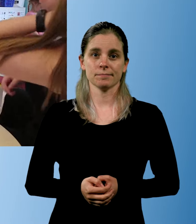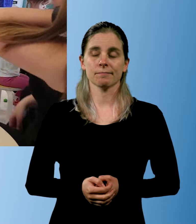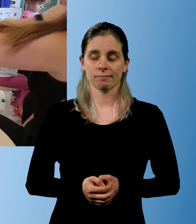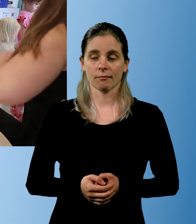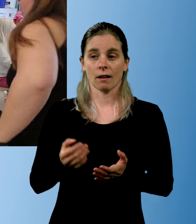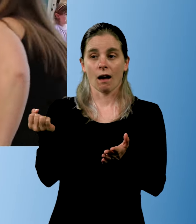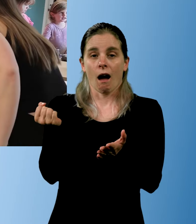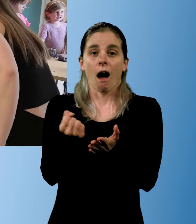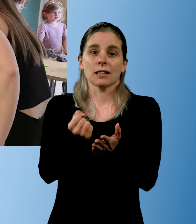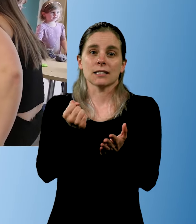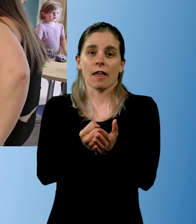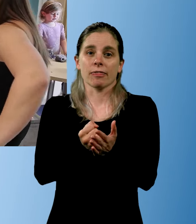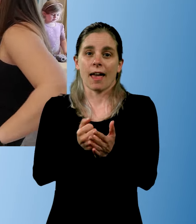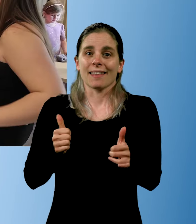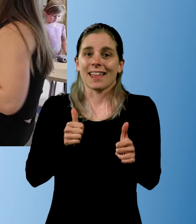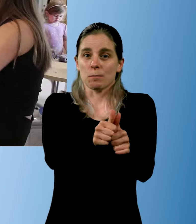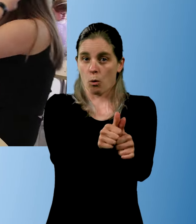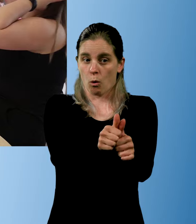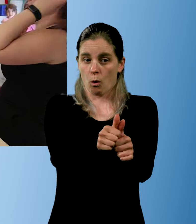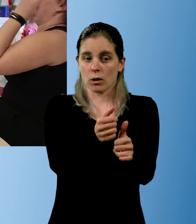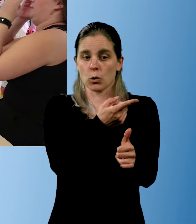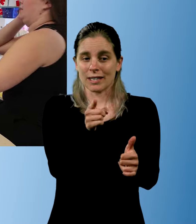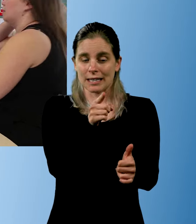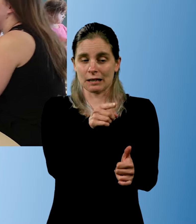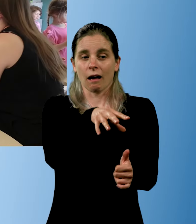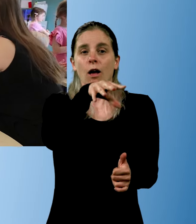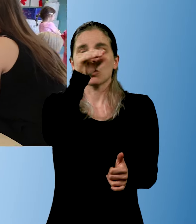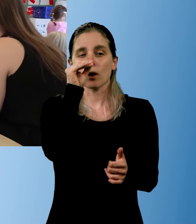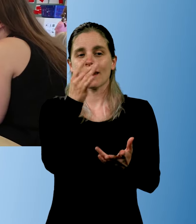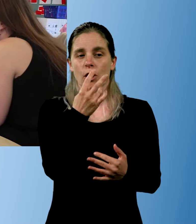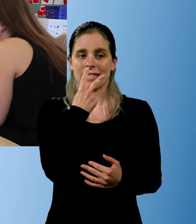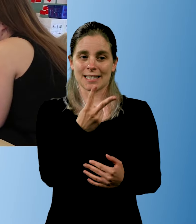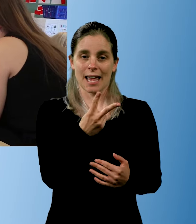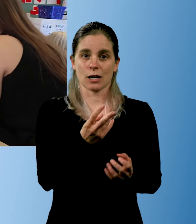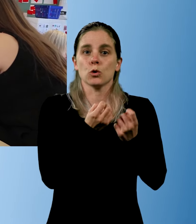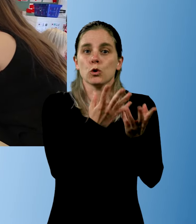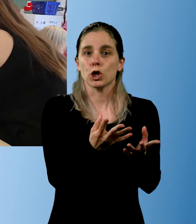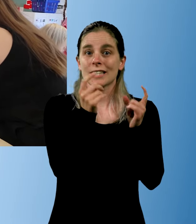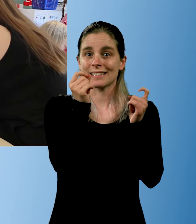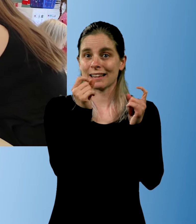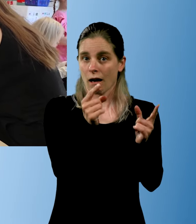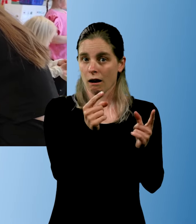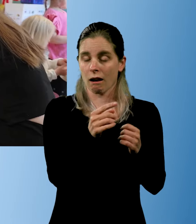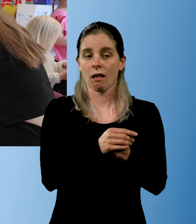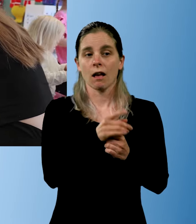The employees are very close. They interpret his expressions and signals,-